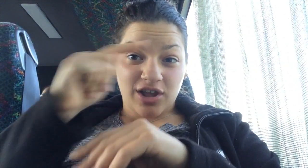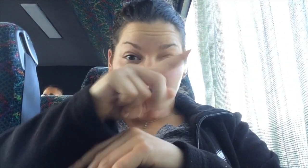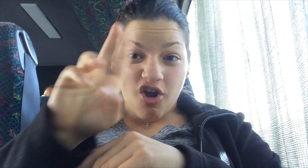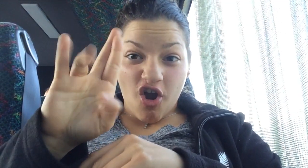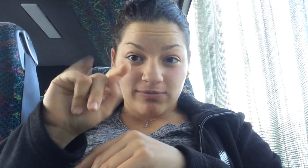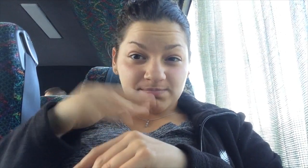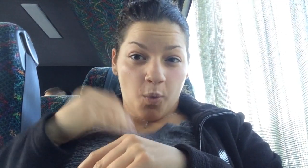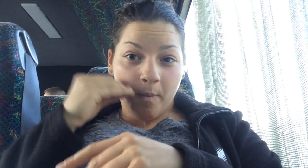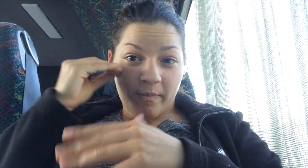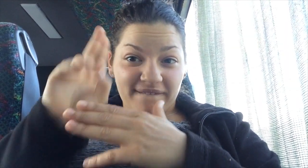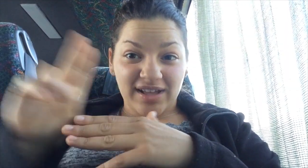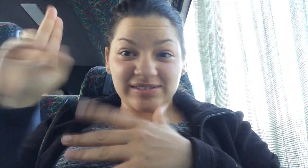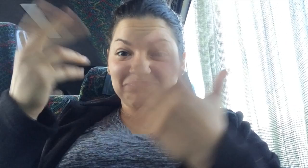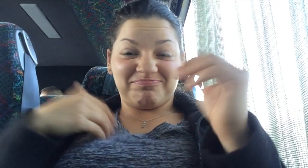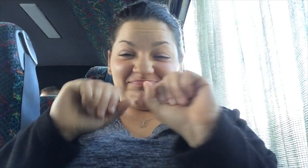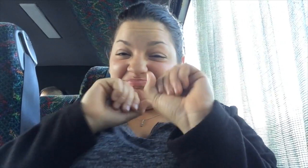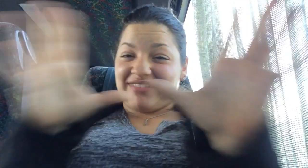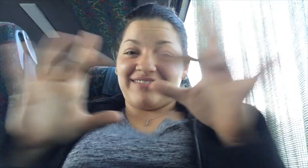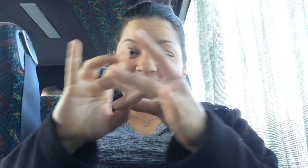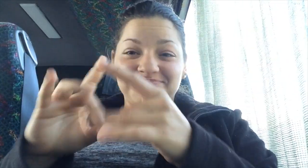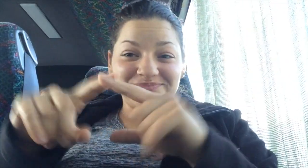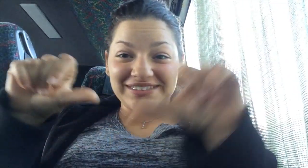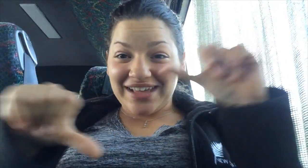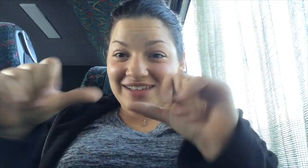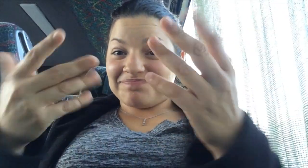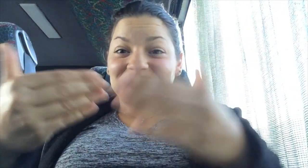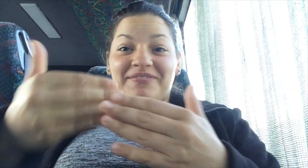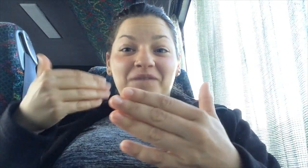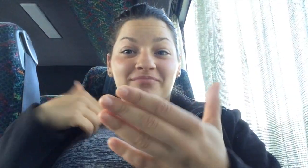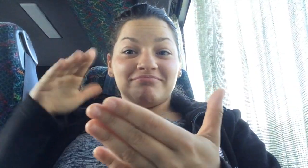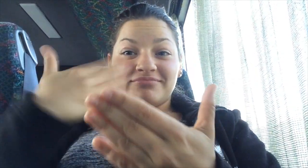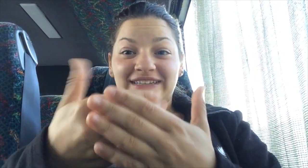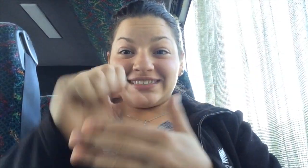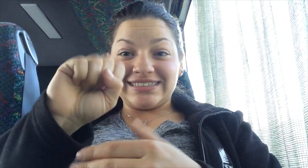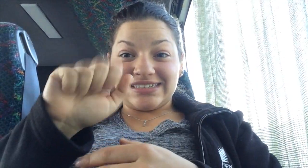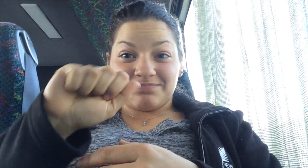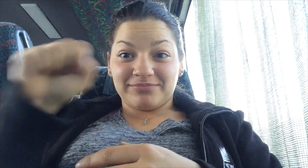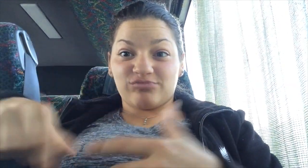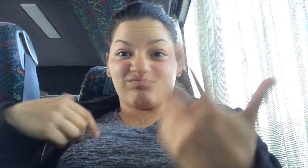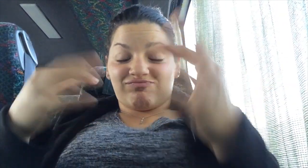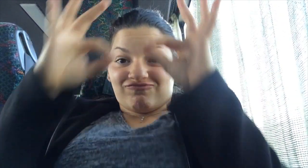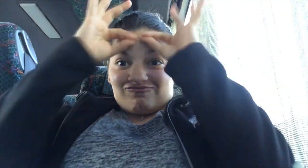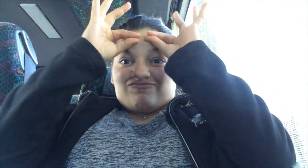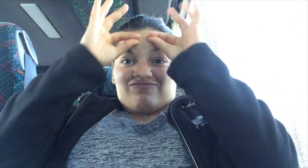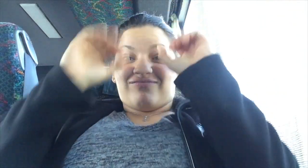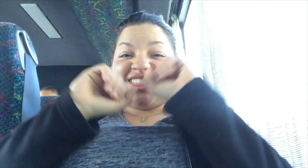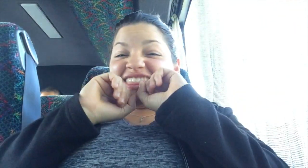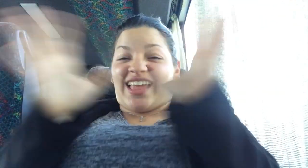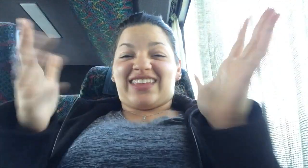at RIT, my home university. My studies had nothing to do with science. Before I arrived SEA Semester, I had absolutely no scientific knowledge whatsoever.